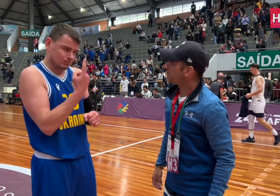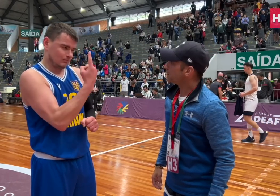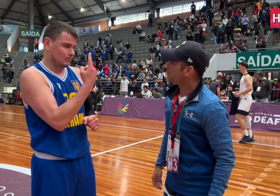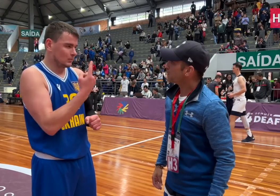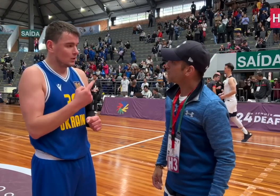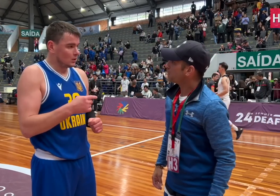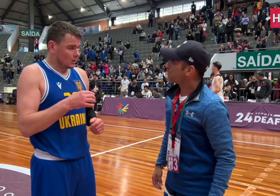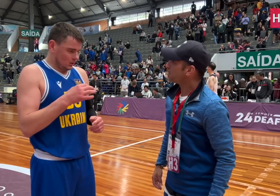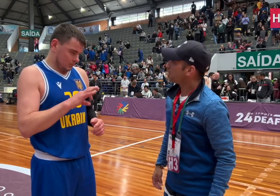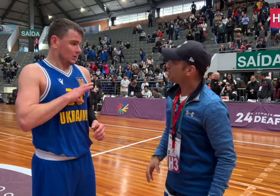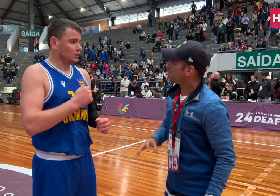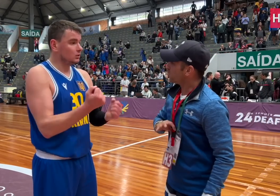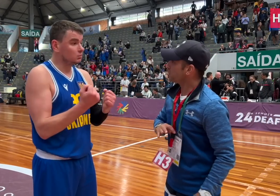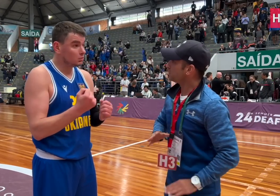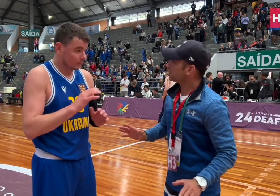to win at least a medal.